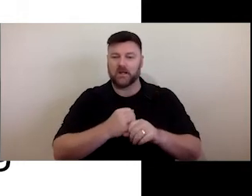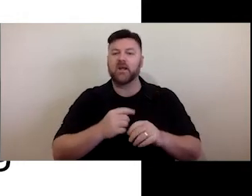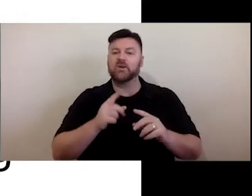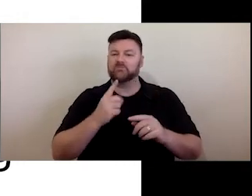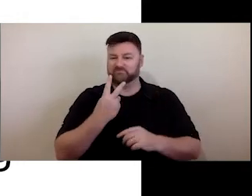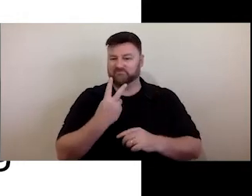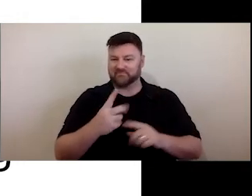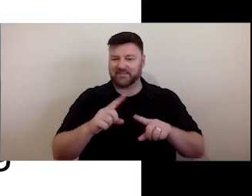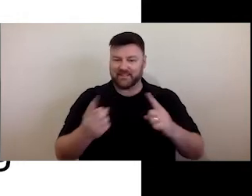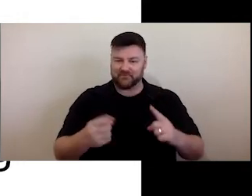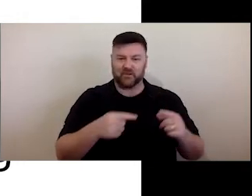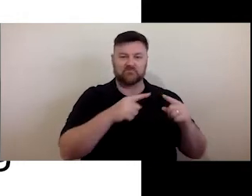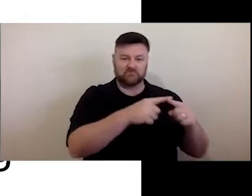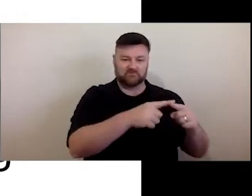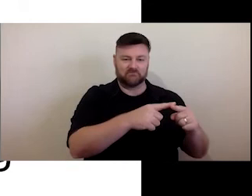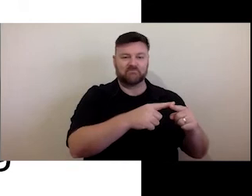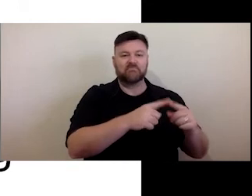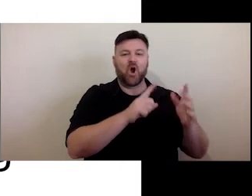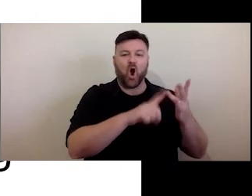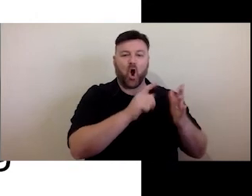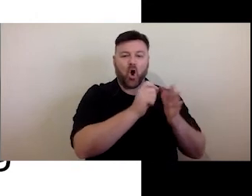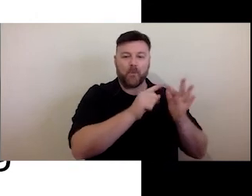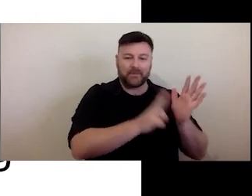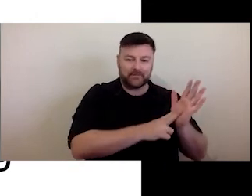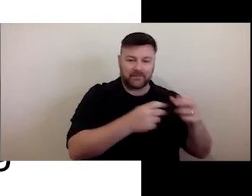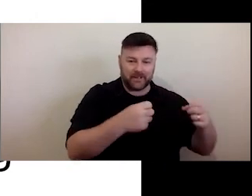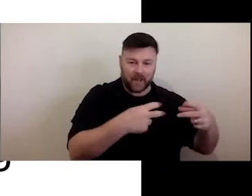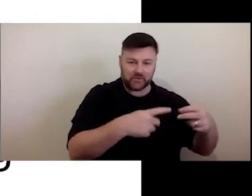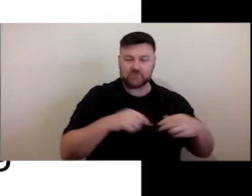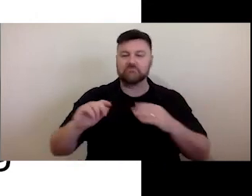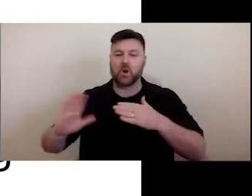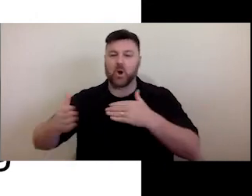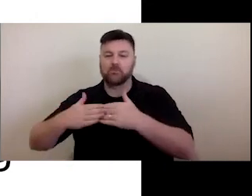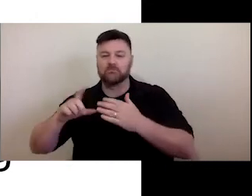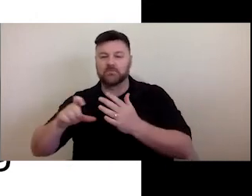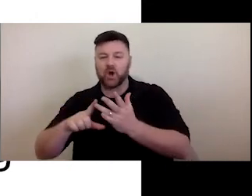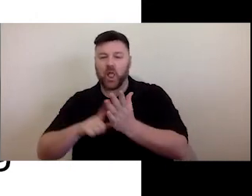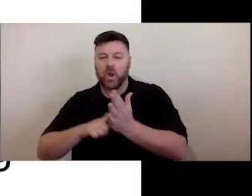There's open captions and closed captions. Both of these